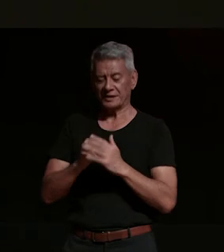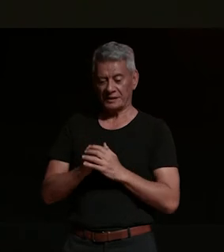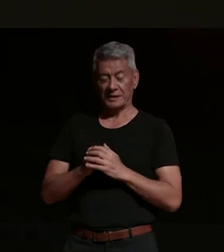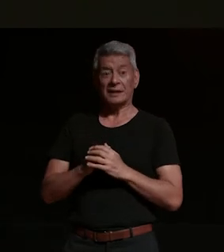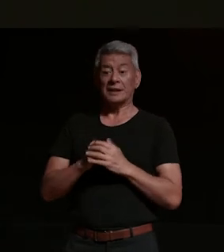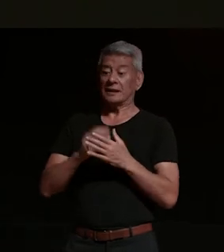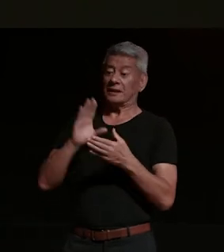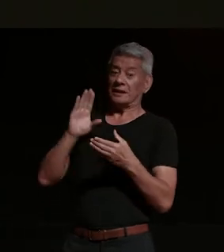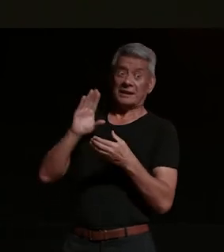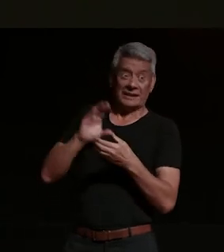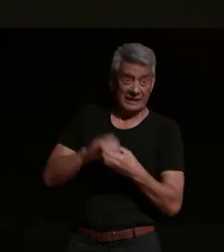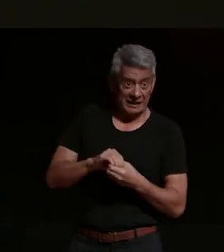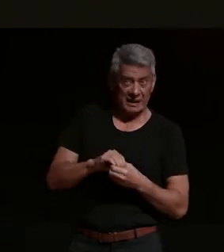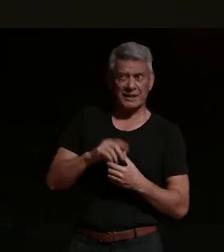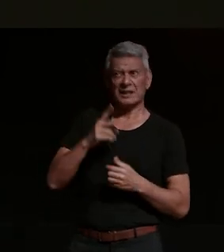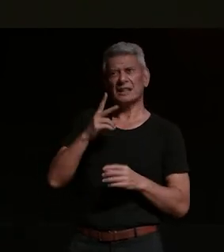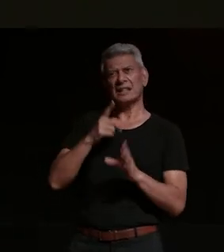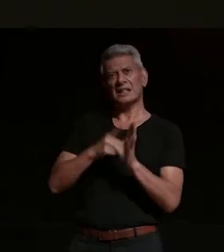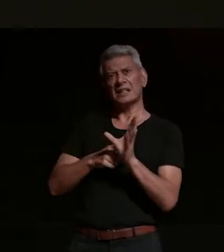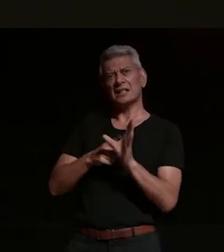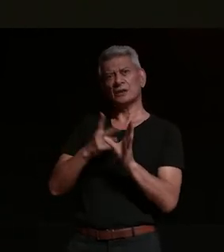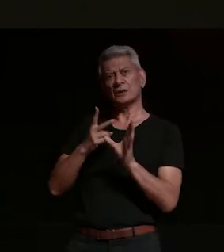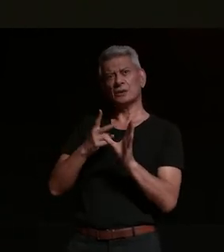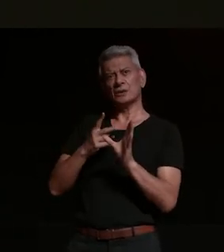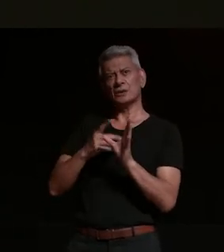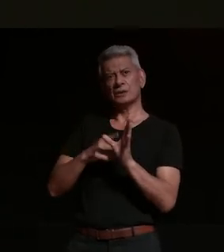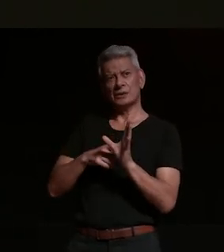i um it would have been year two maybe halfway through year two and a little kid little daredevil